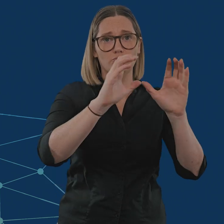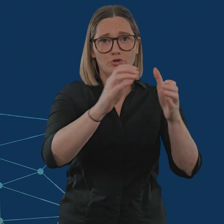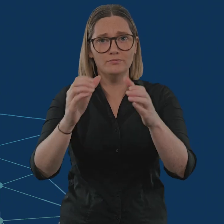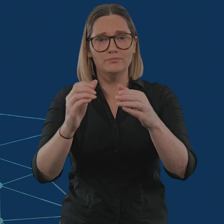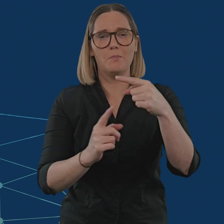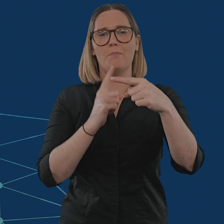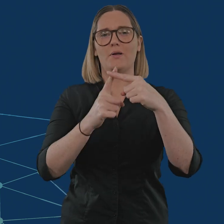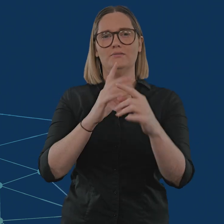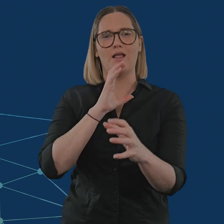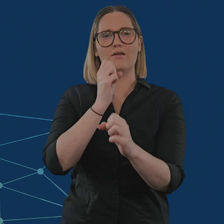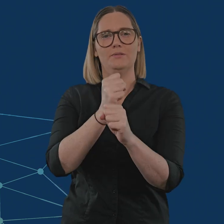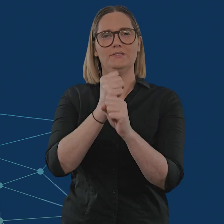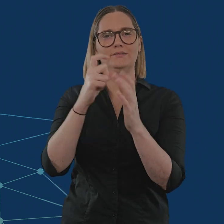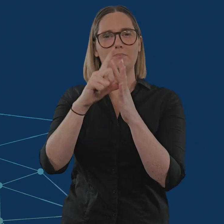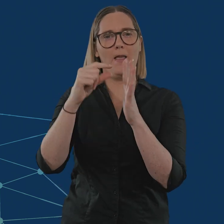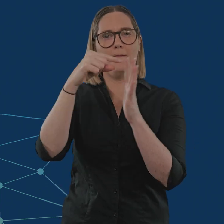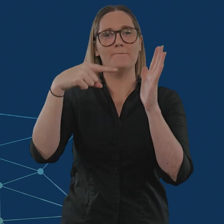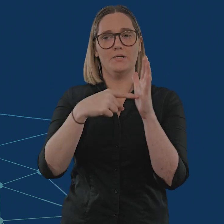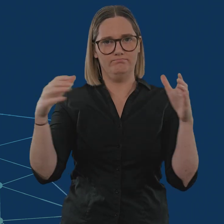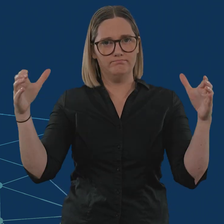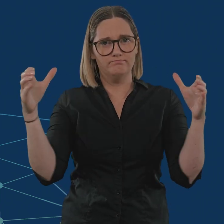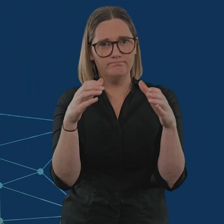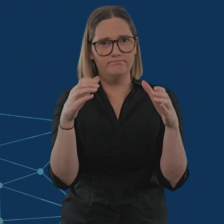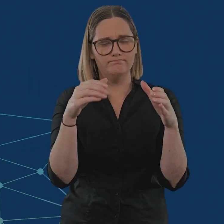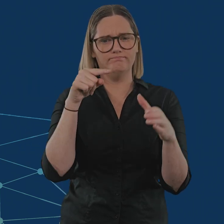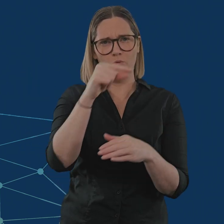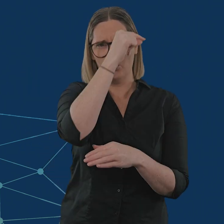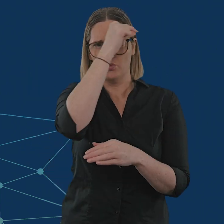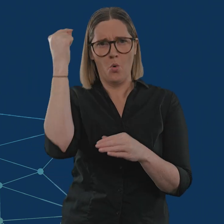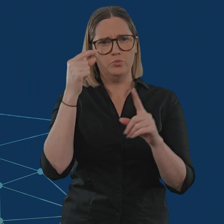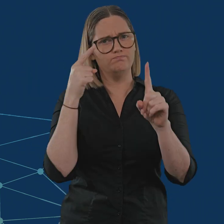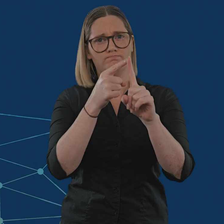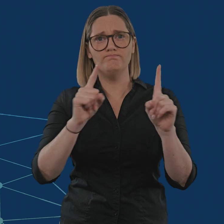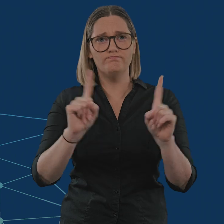advocacy groups and government departments with a view to improving communications